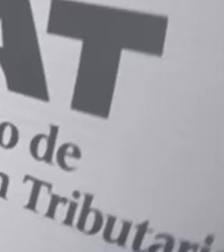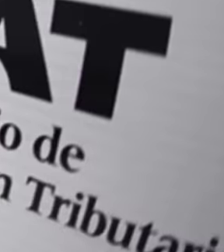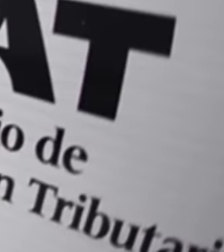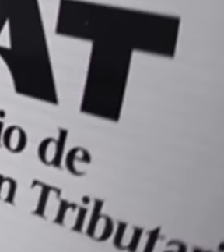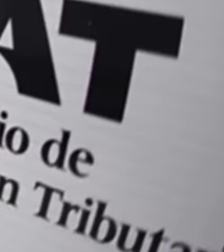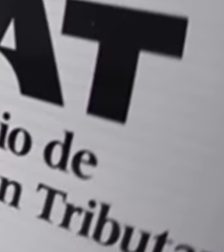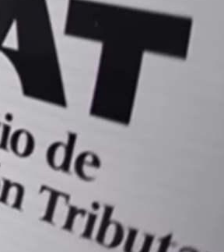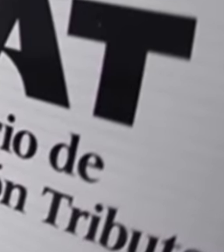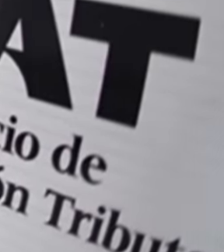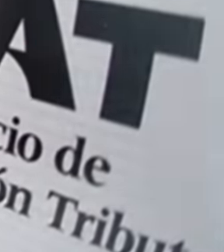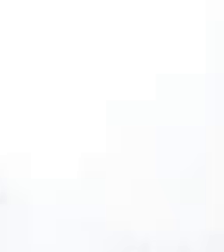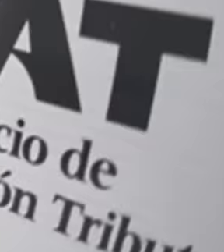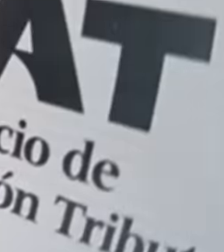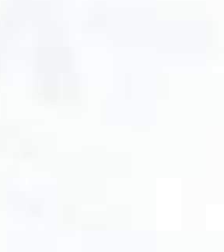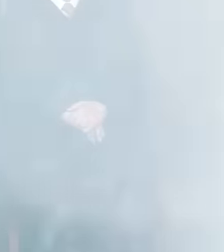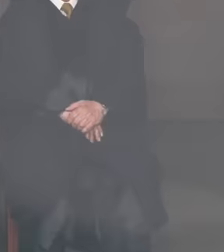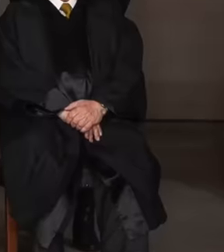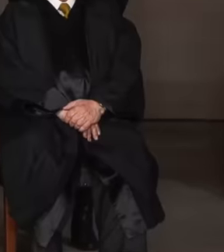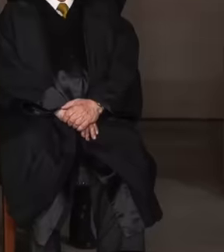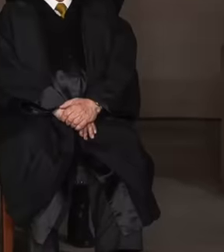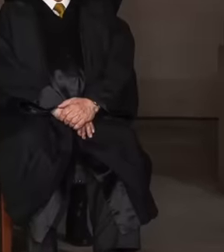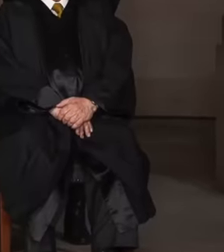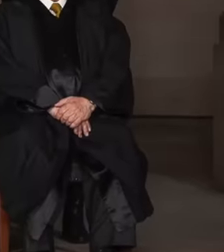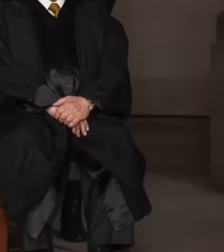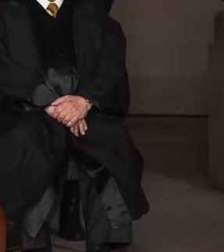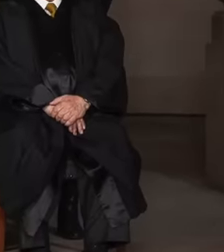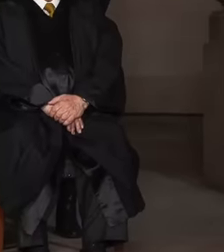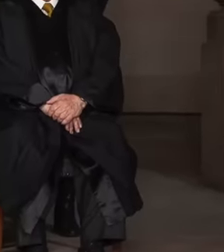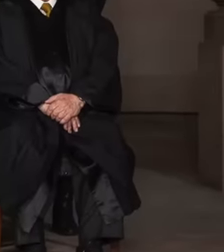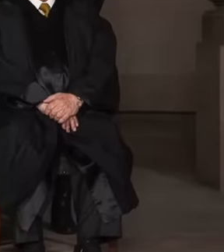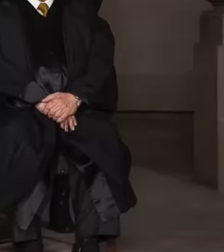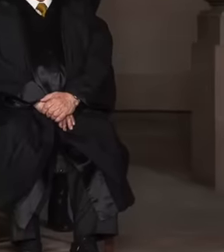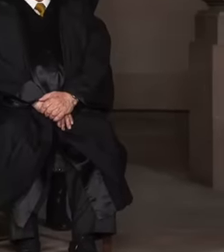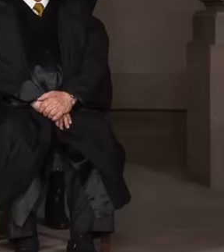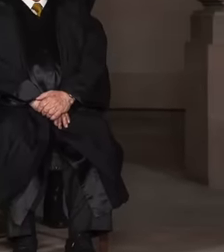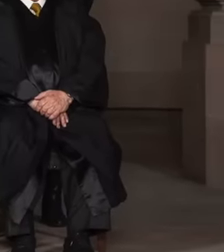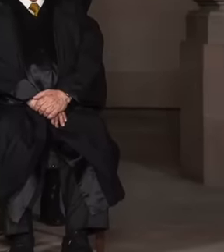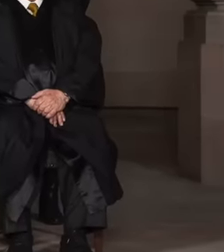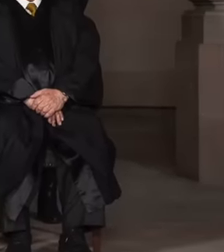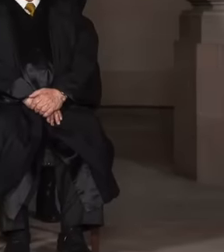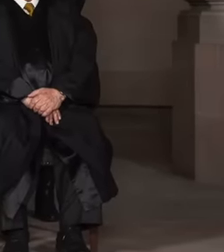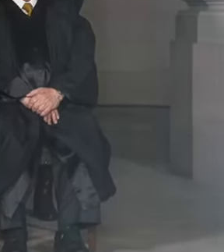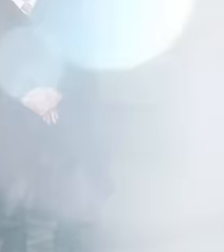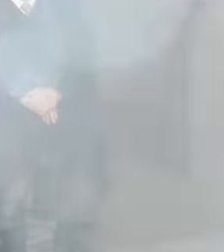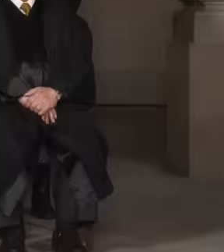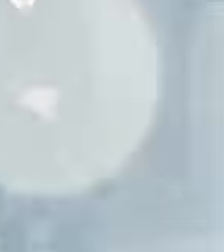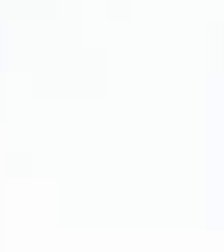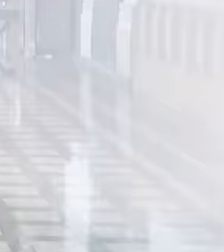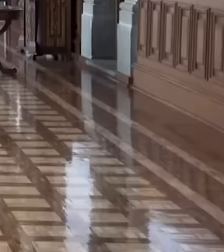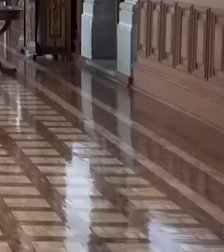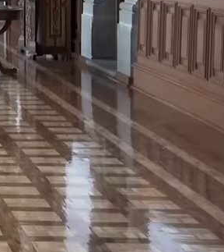even those who are in the supreme court of justice, given this tenor, President López